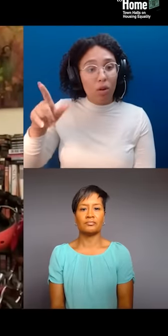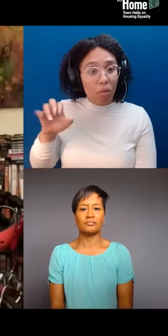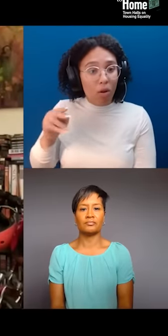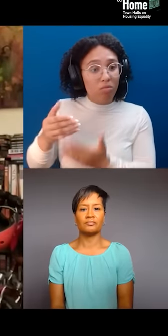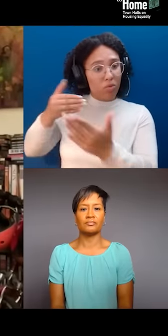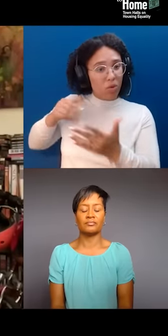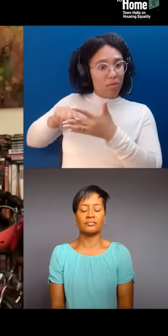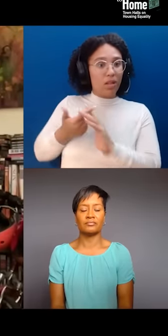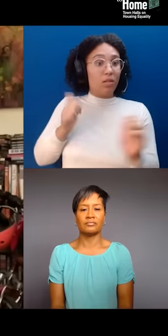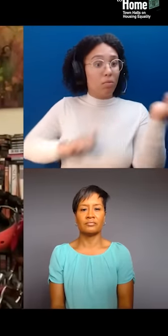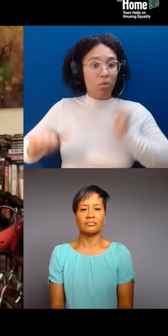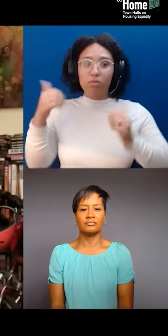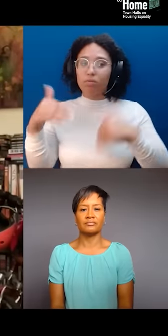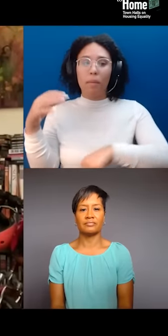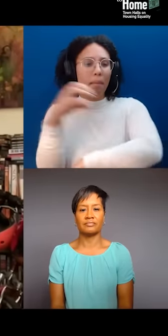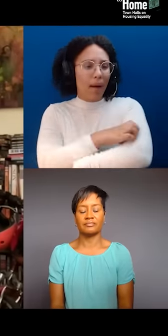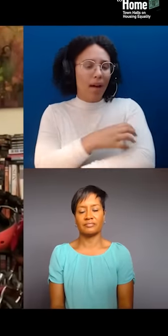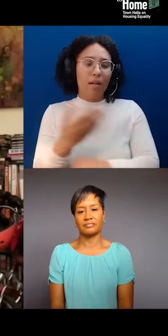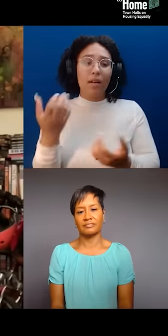a town hall about journalism and housing narratives.